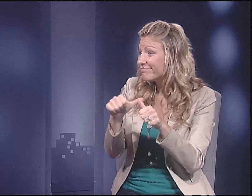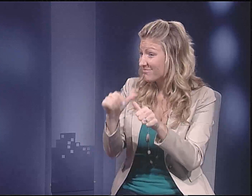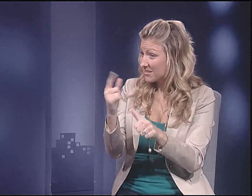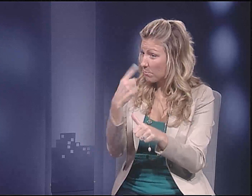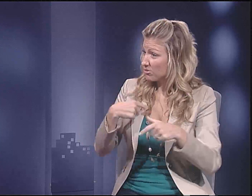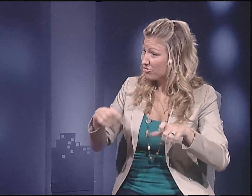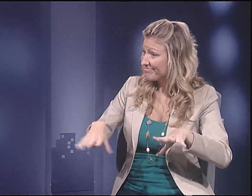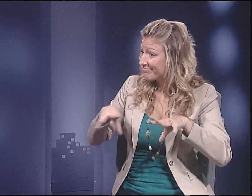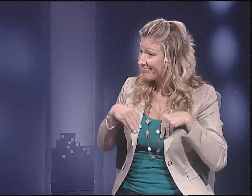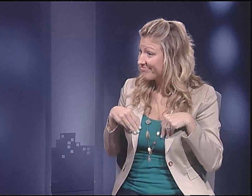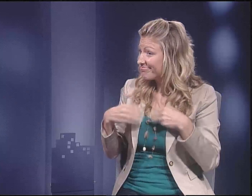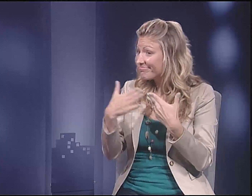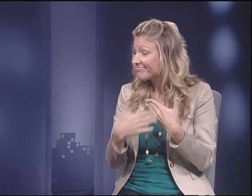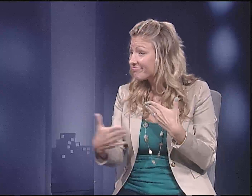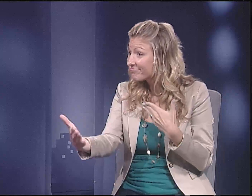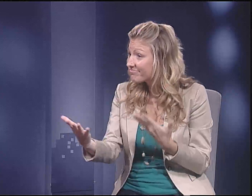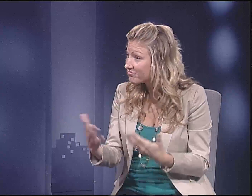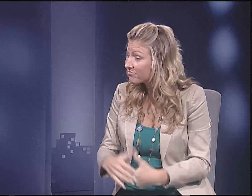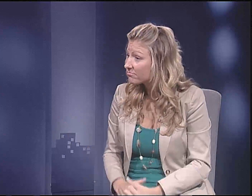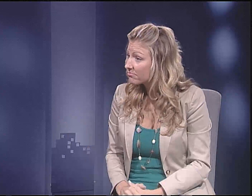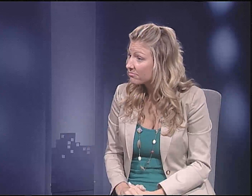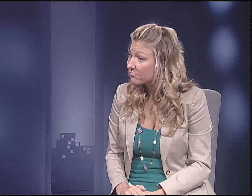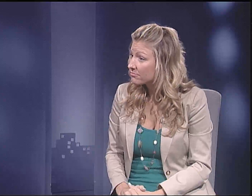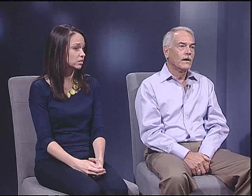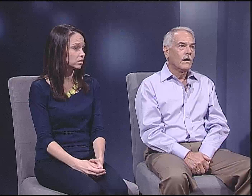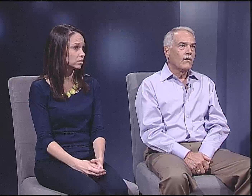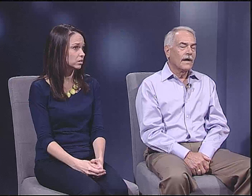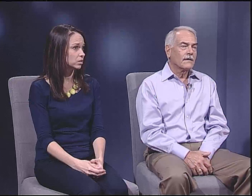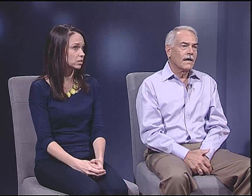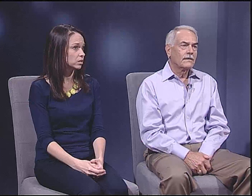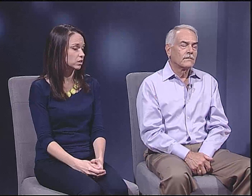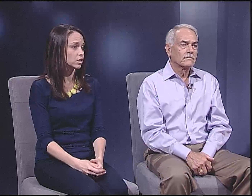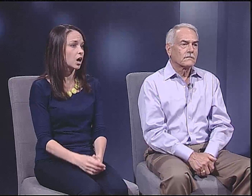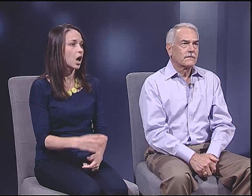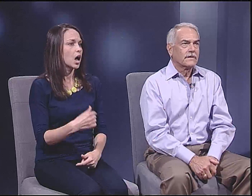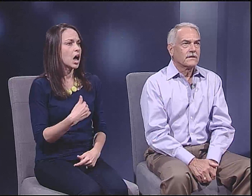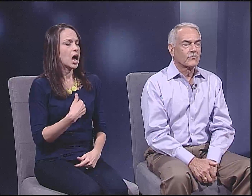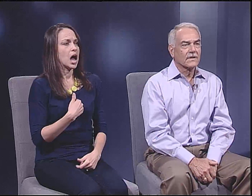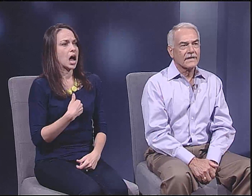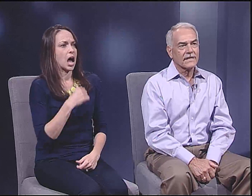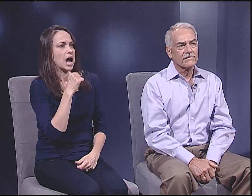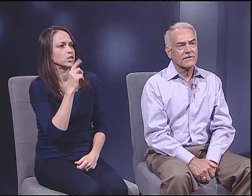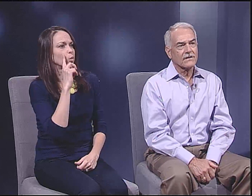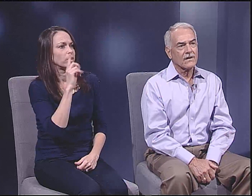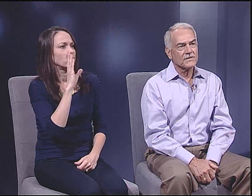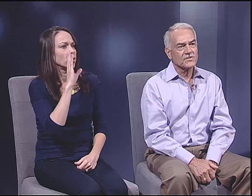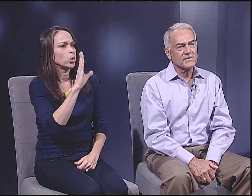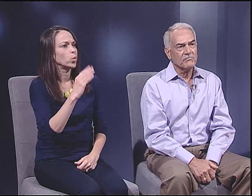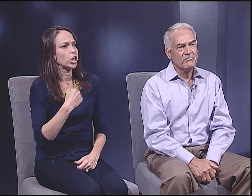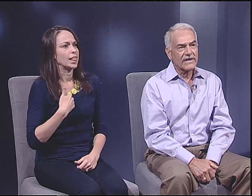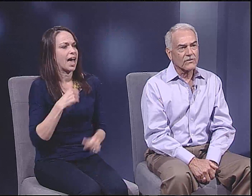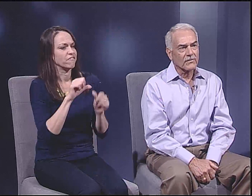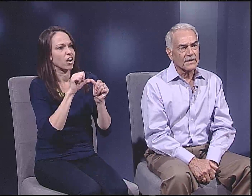You would always see it's something that will last? Oh, I don't think that we're going to have a constant bickering.